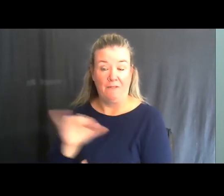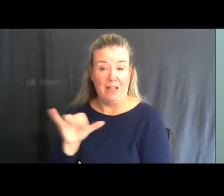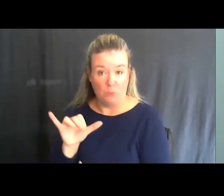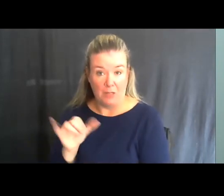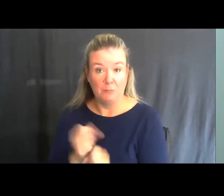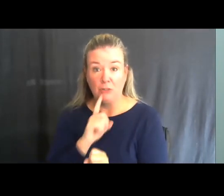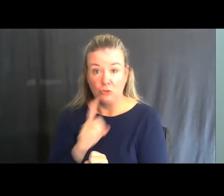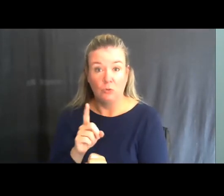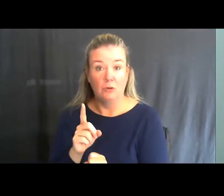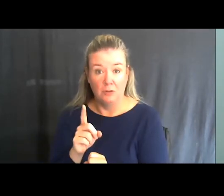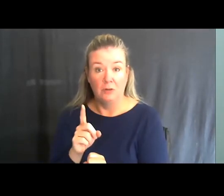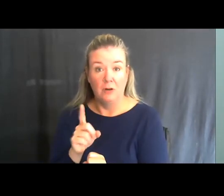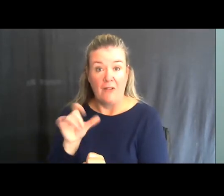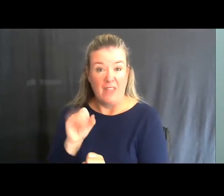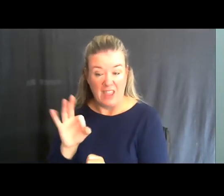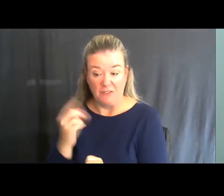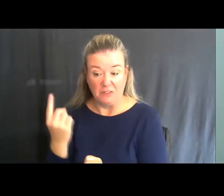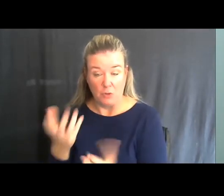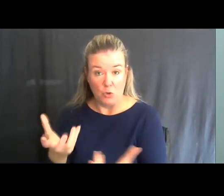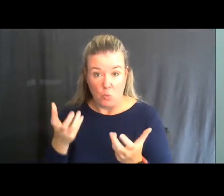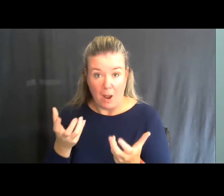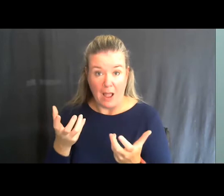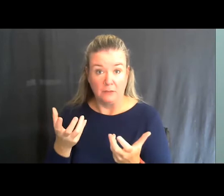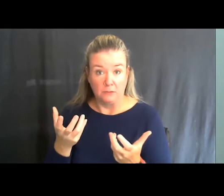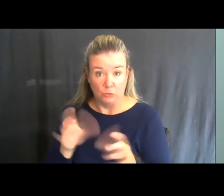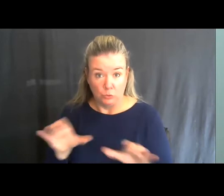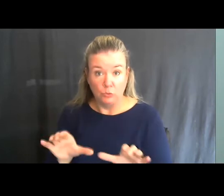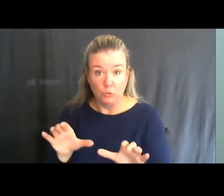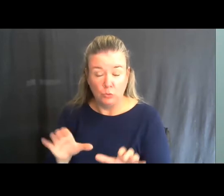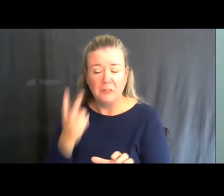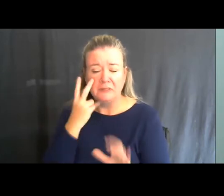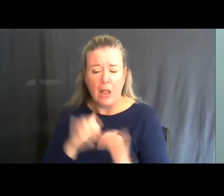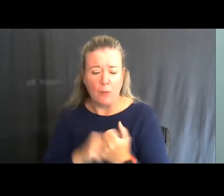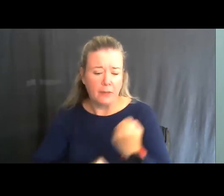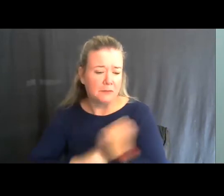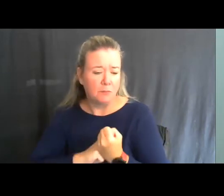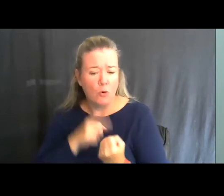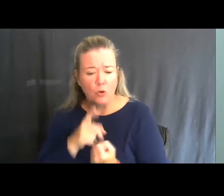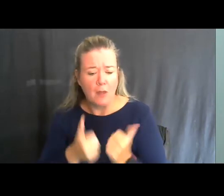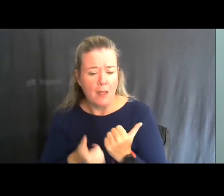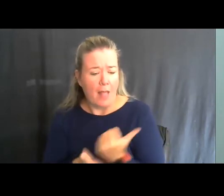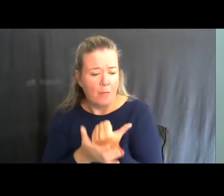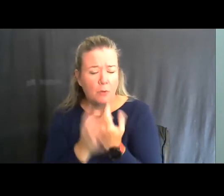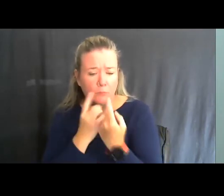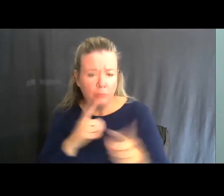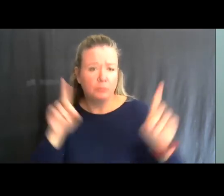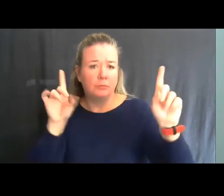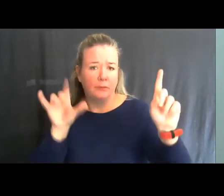that if there's something you want to do let's see how we can help you get it done.